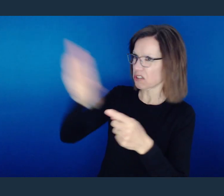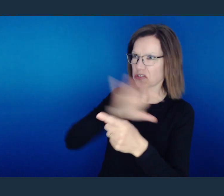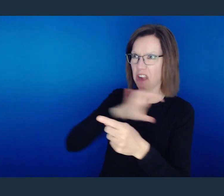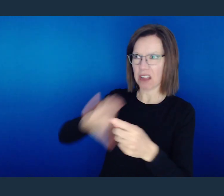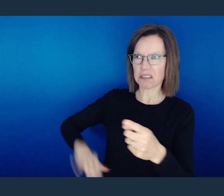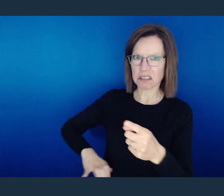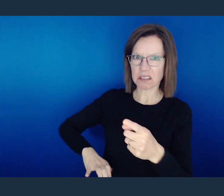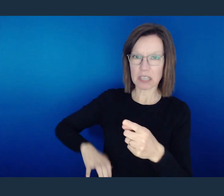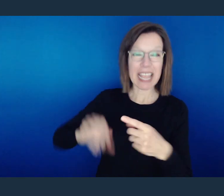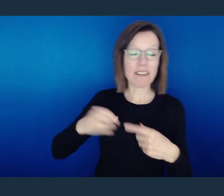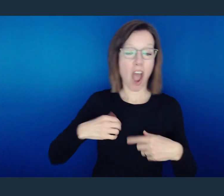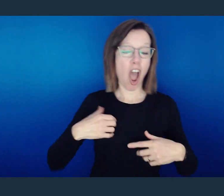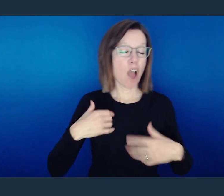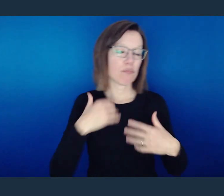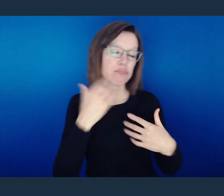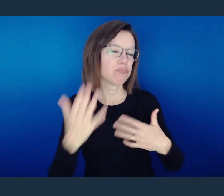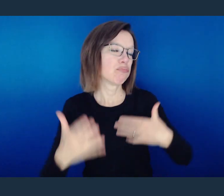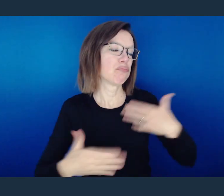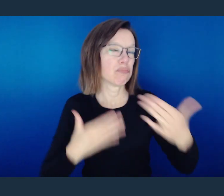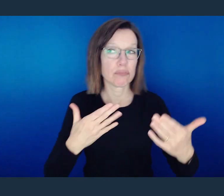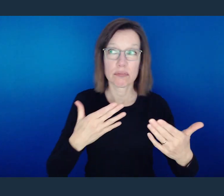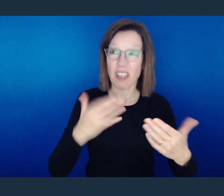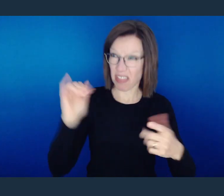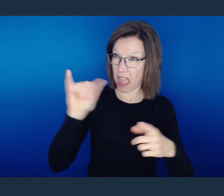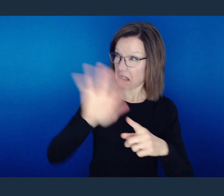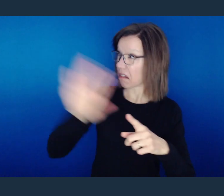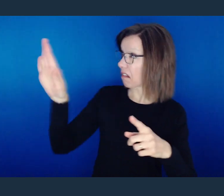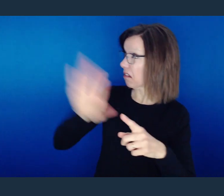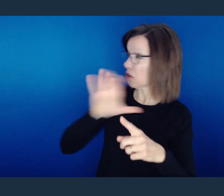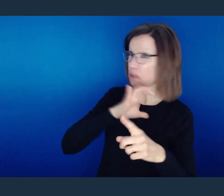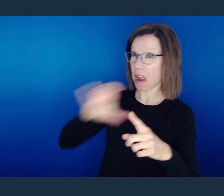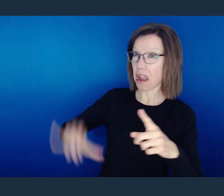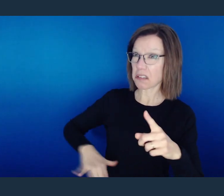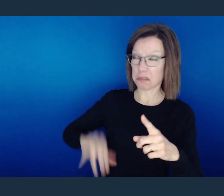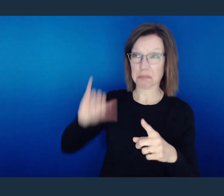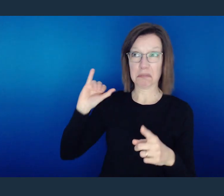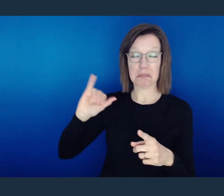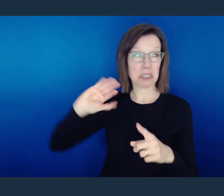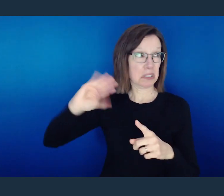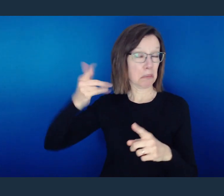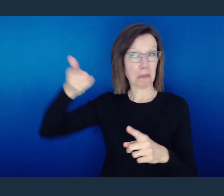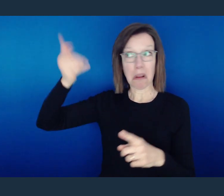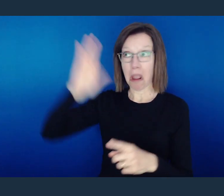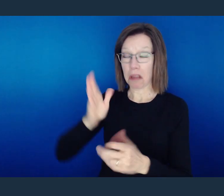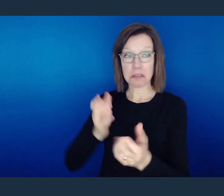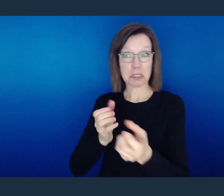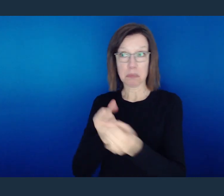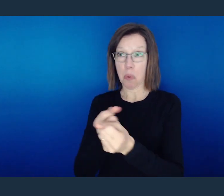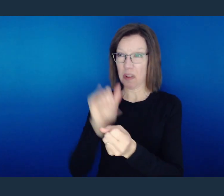Christ thought was okay, what I do was okay in the eyes of God, then they begin to say, well, God is okay with this.